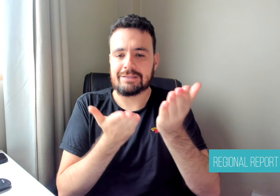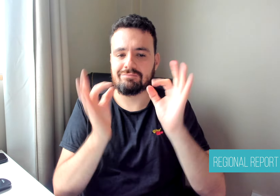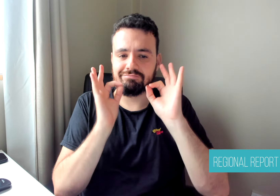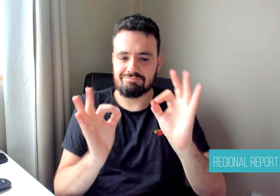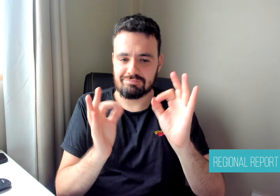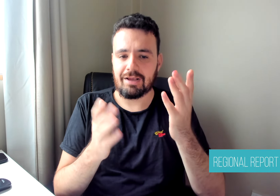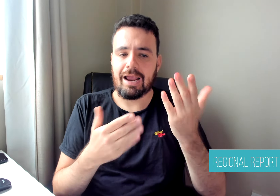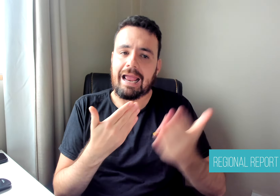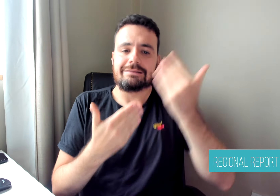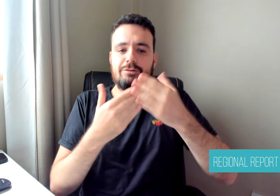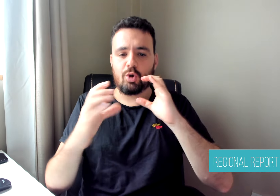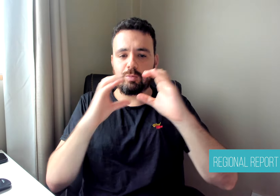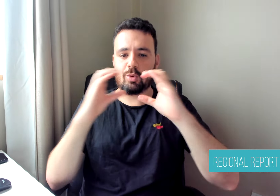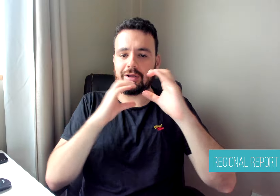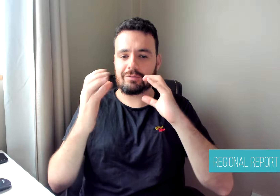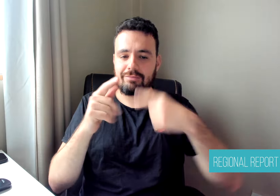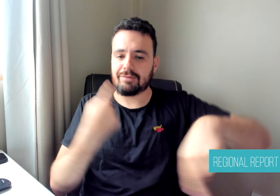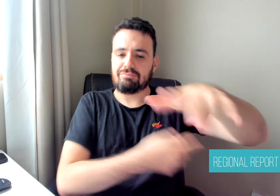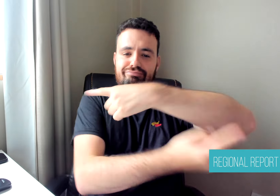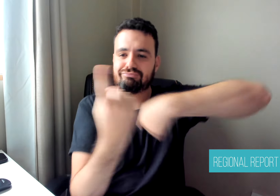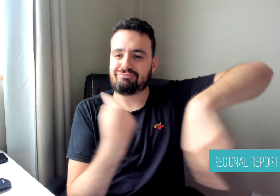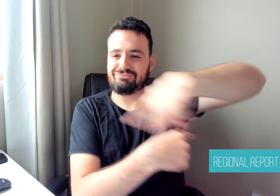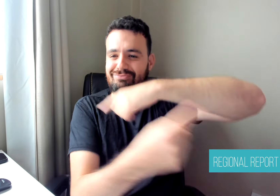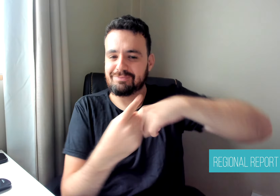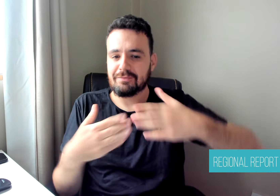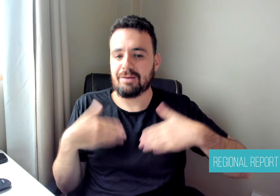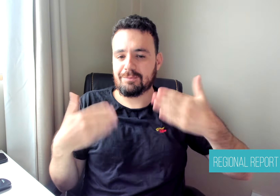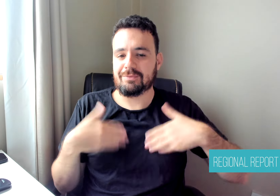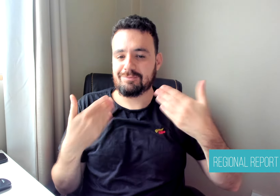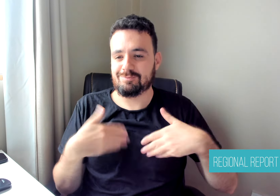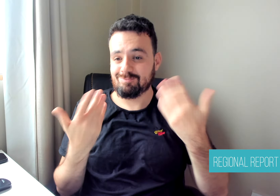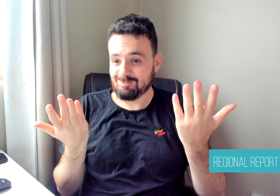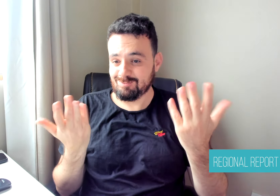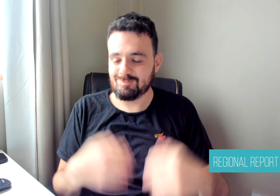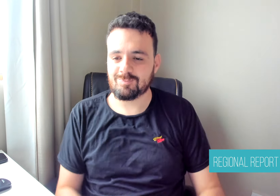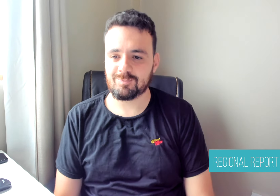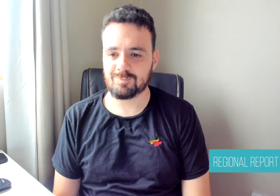and communicate their experience to us to continue improving."